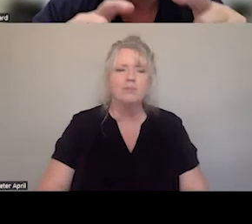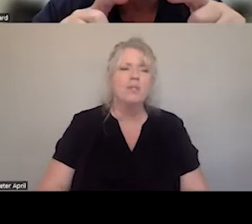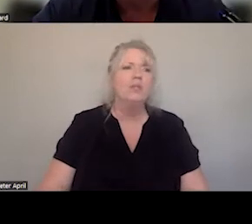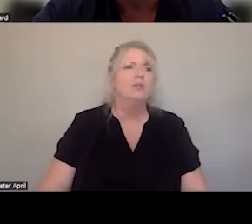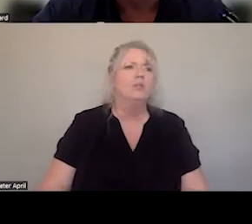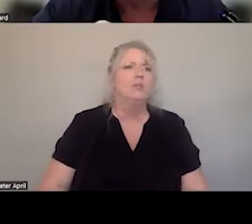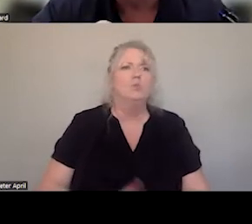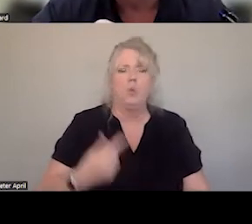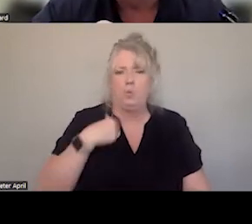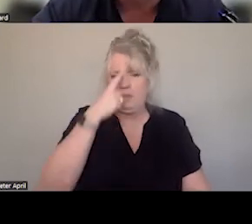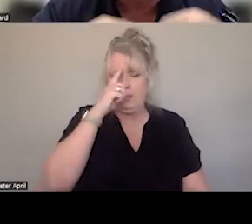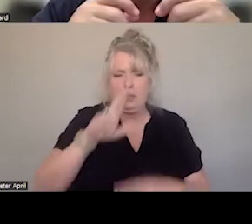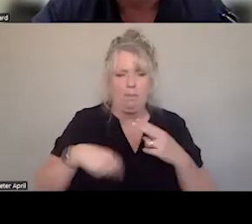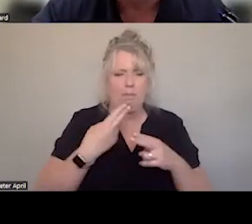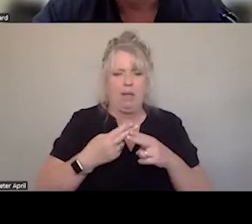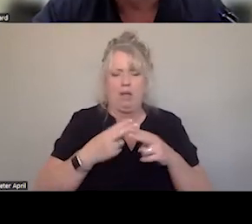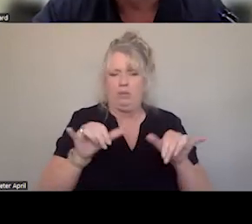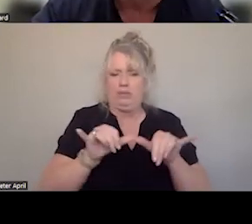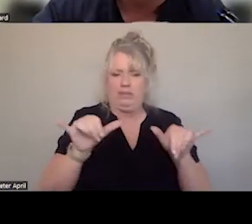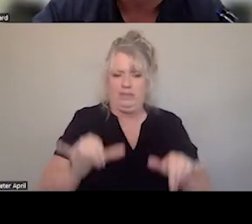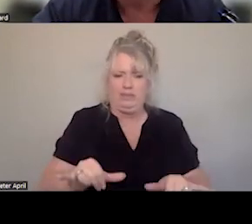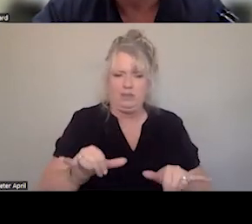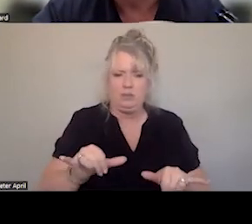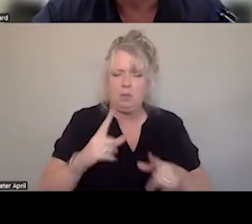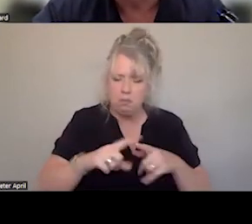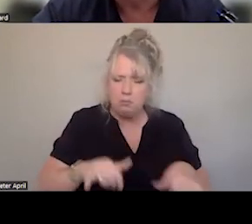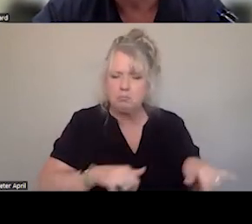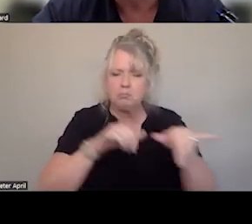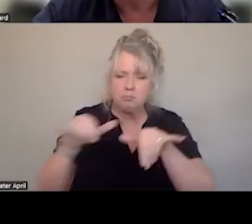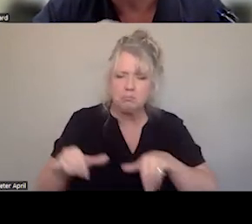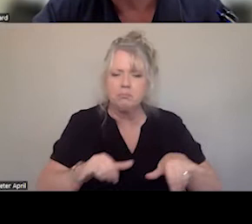SYSTEMS RIGHT, SYSTEMS ARE UNIFORM. EMS SYSTEM ACROSS THE UNITED STATES,